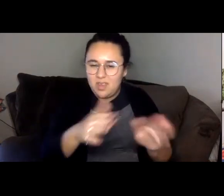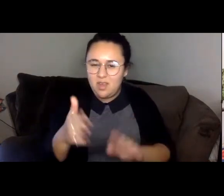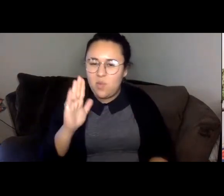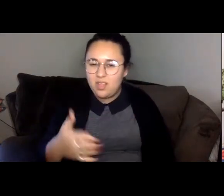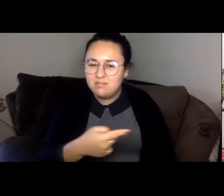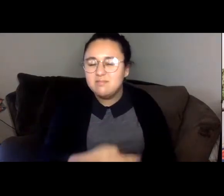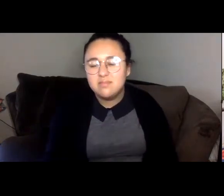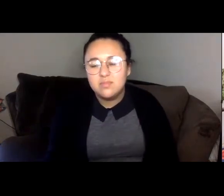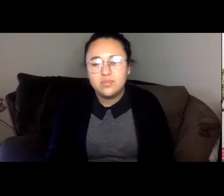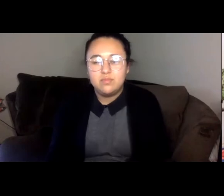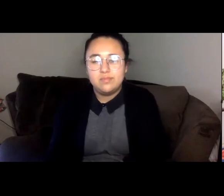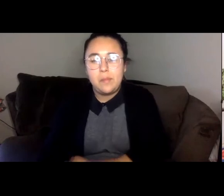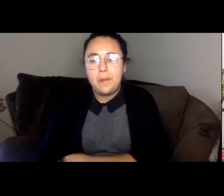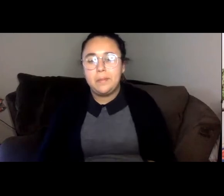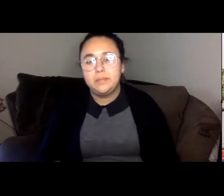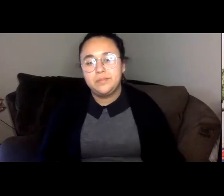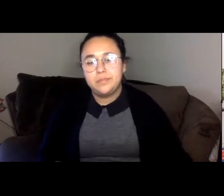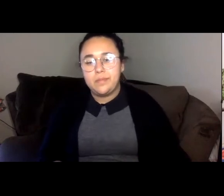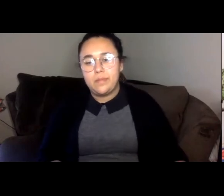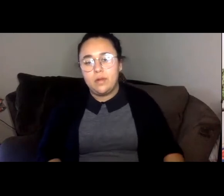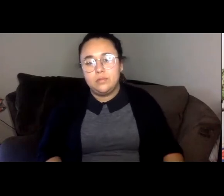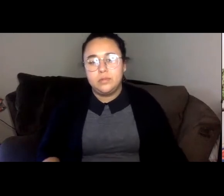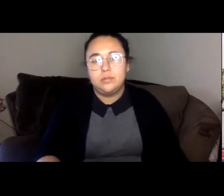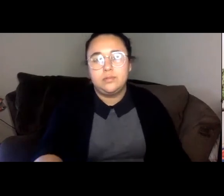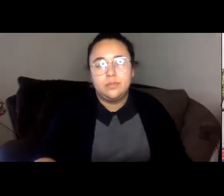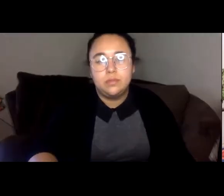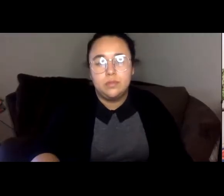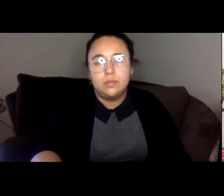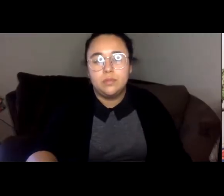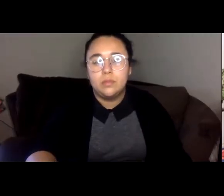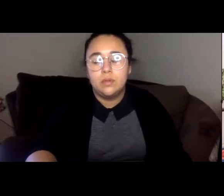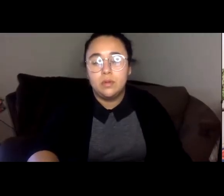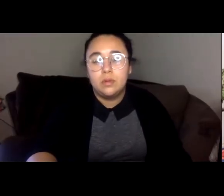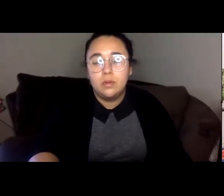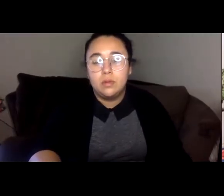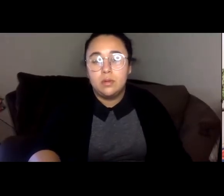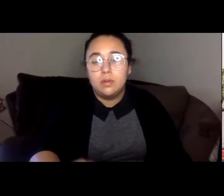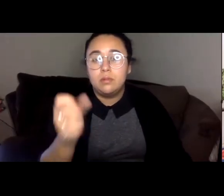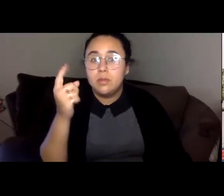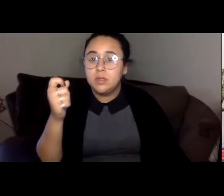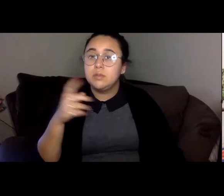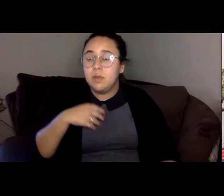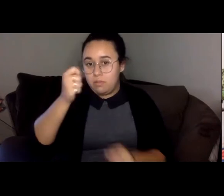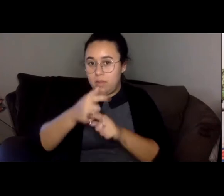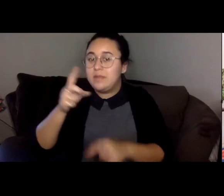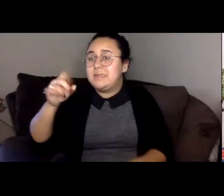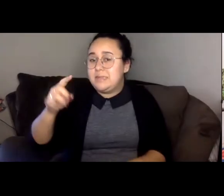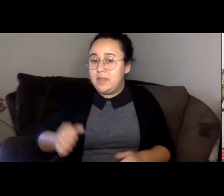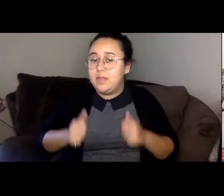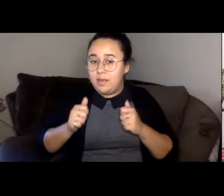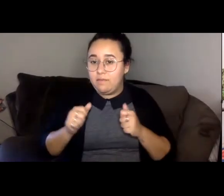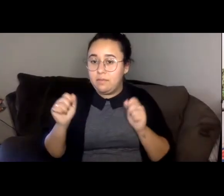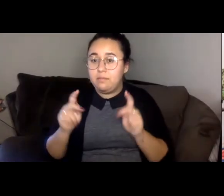Except my brother did live since he returned as my eldest sister, who was born with a birthmark